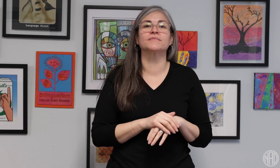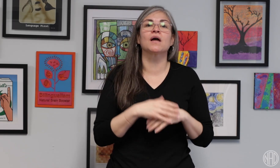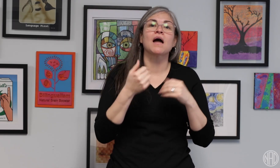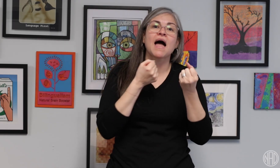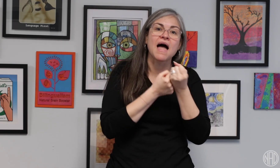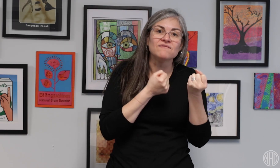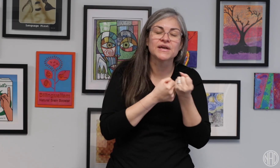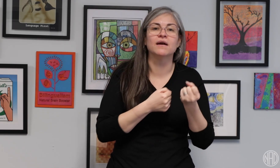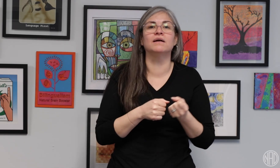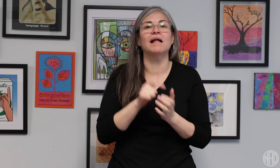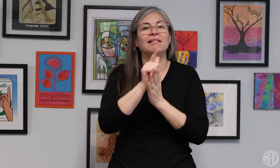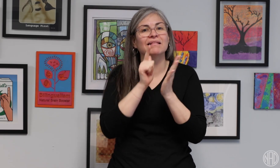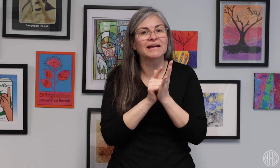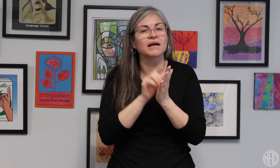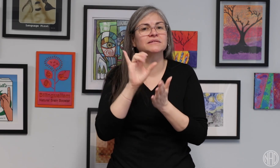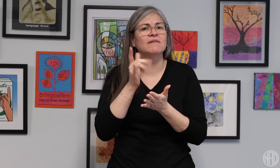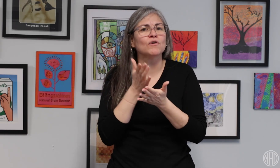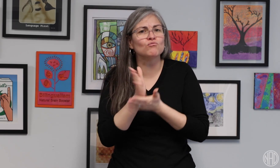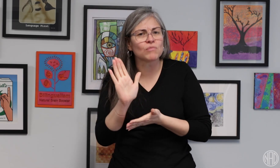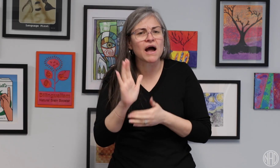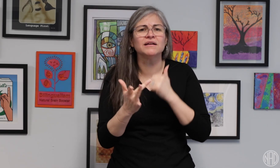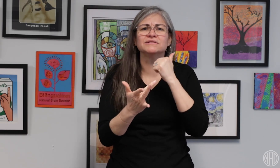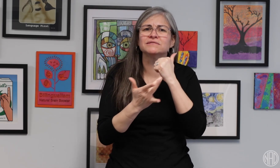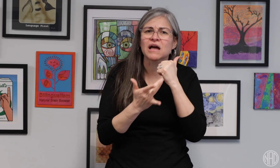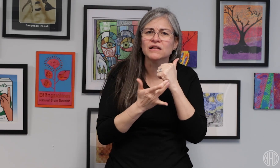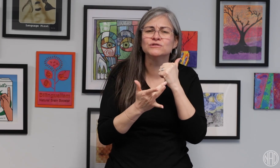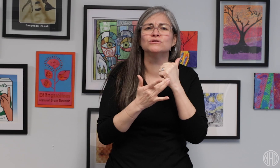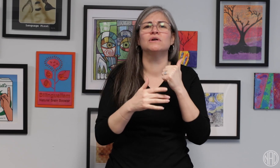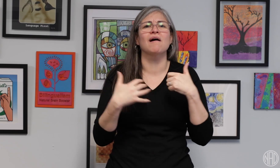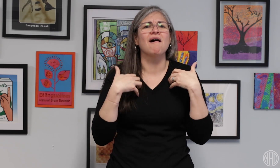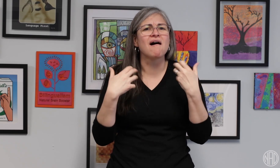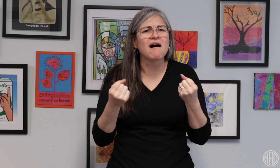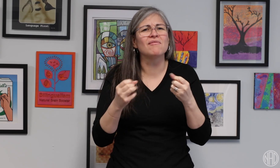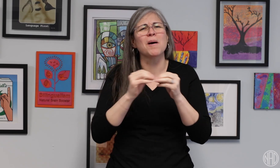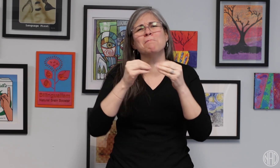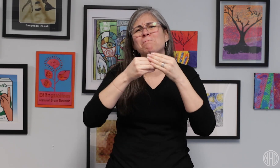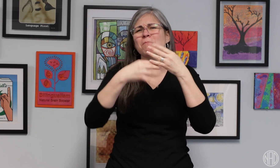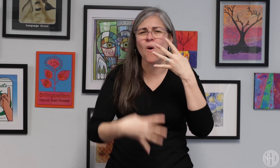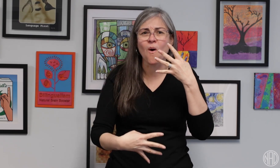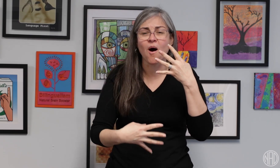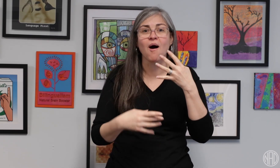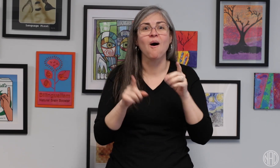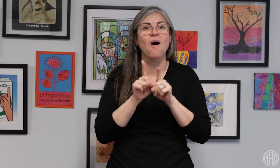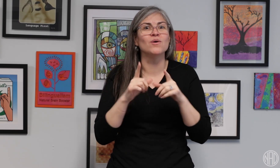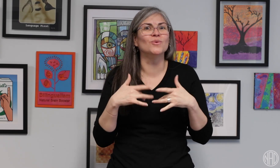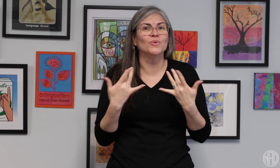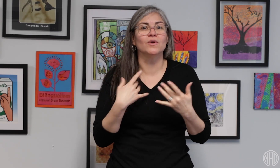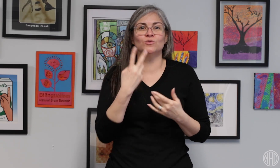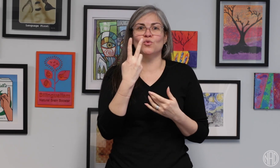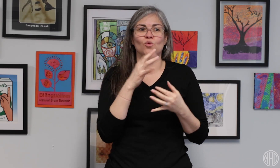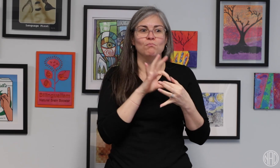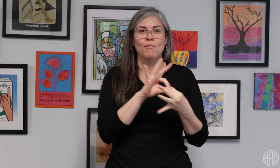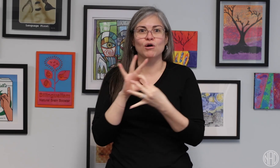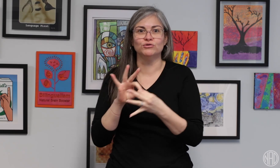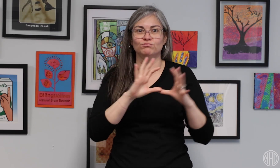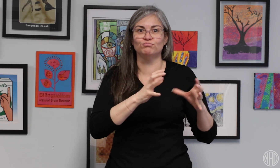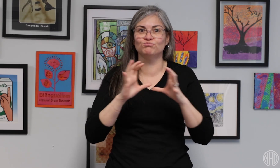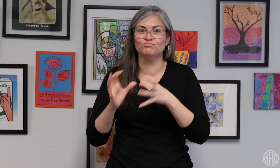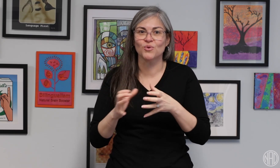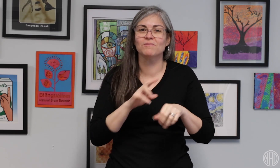including advocacy, legal and civil rights, technology, health, and much more! We also have two workshop partners --